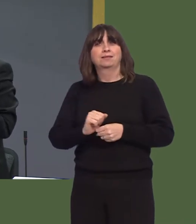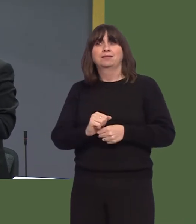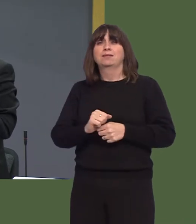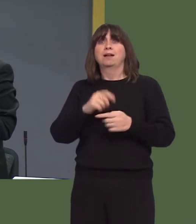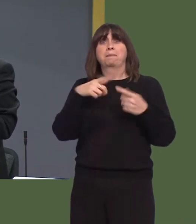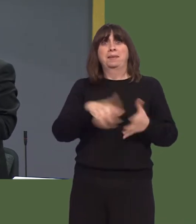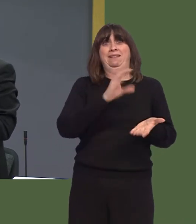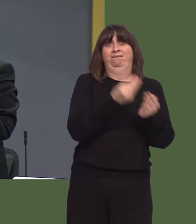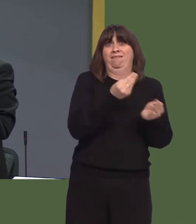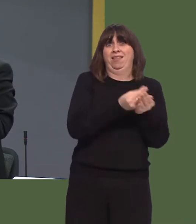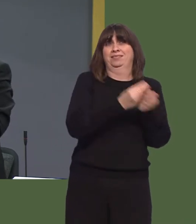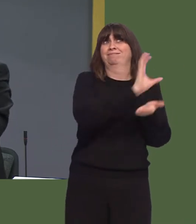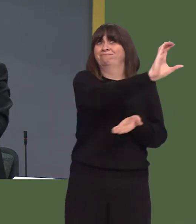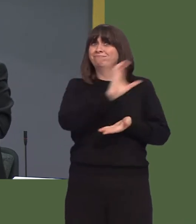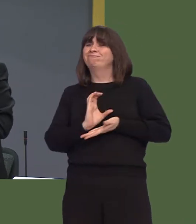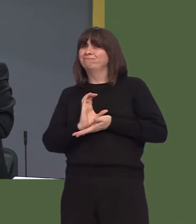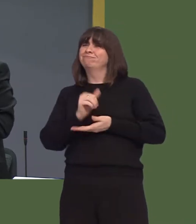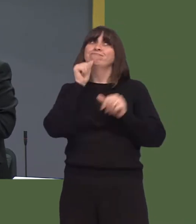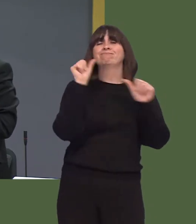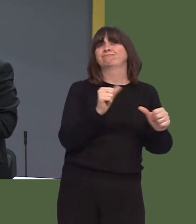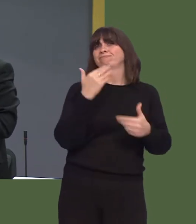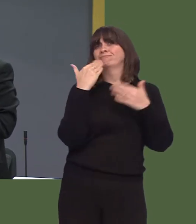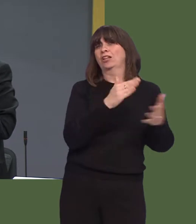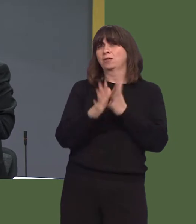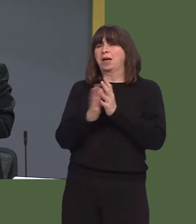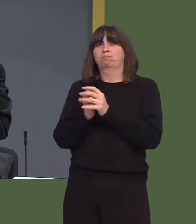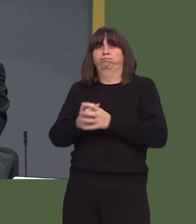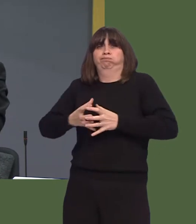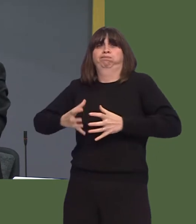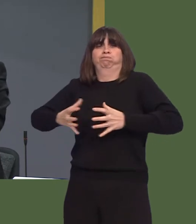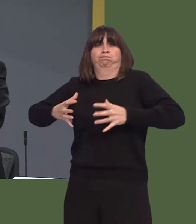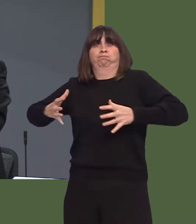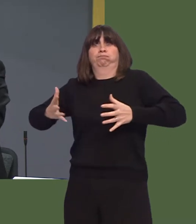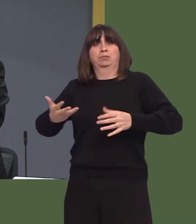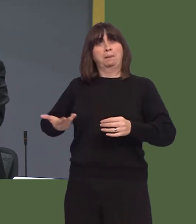of funding that enables it to continue to expand and to develop, creating not only business,